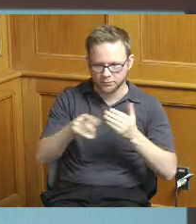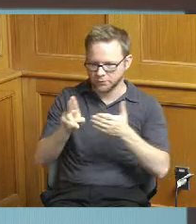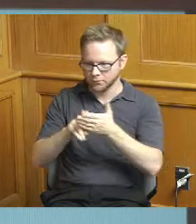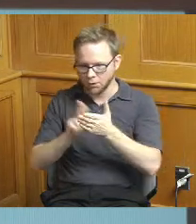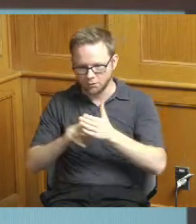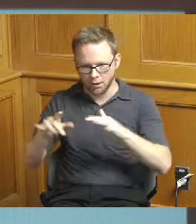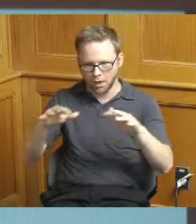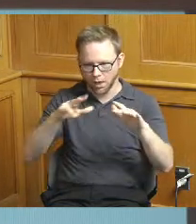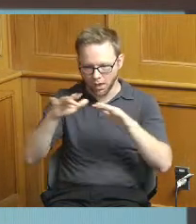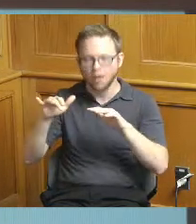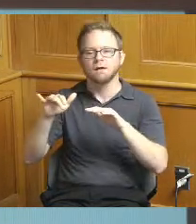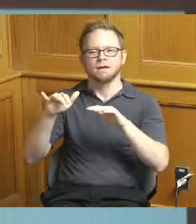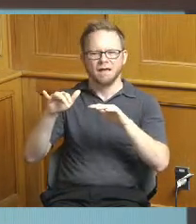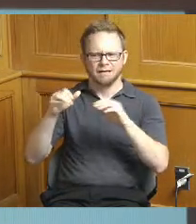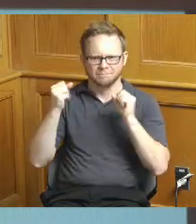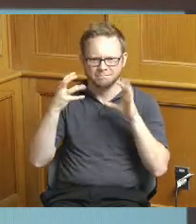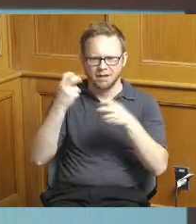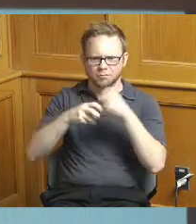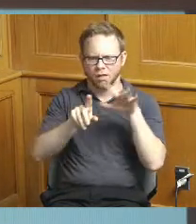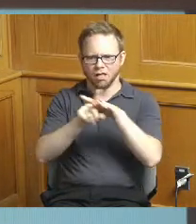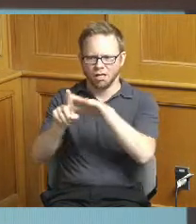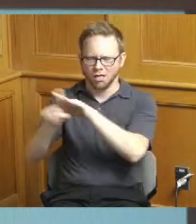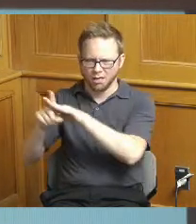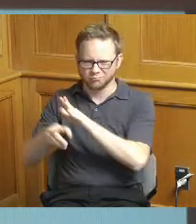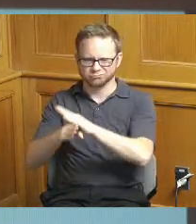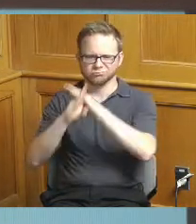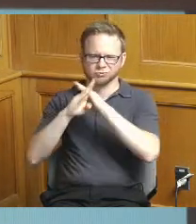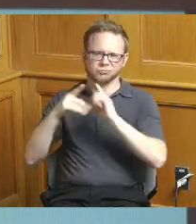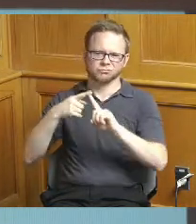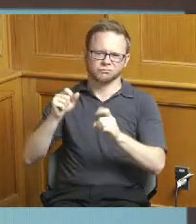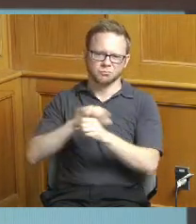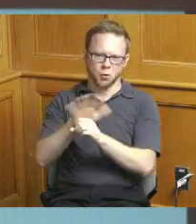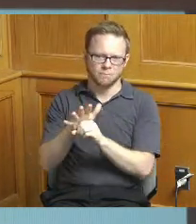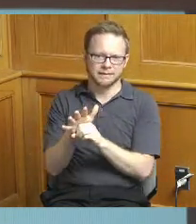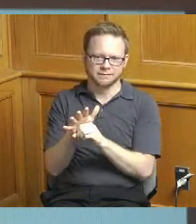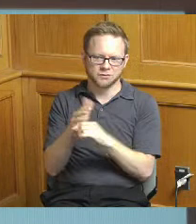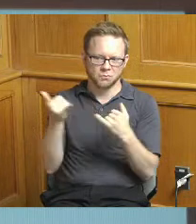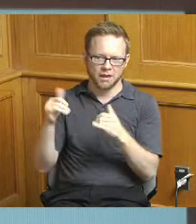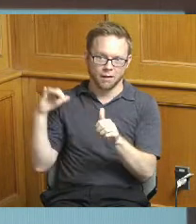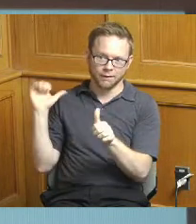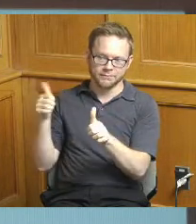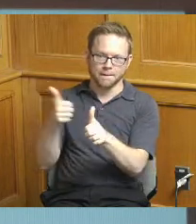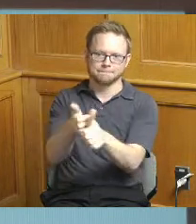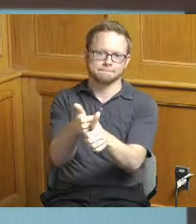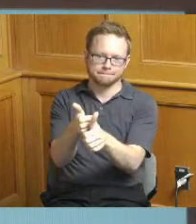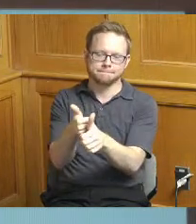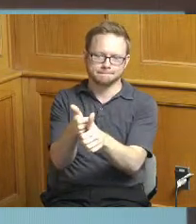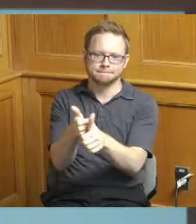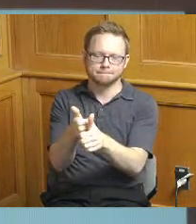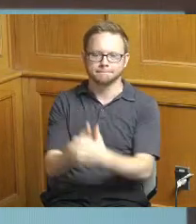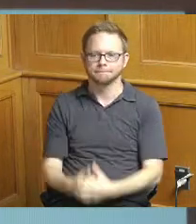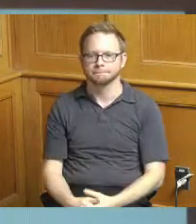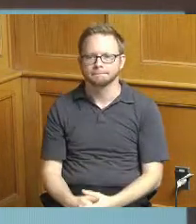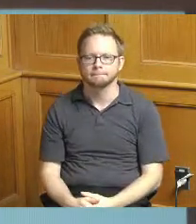proceed issued so that's really just you know a matter of catching up from delays and we did